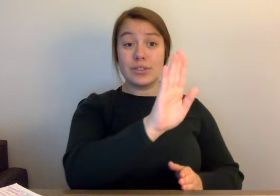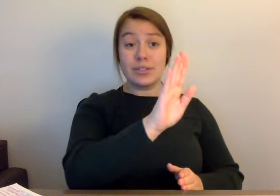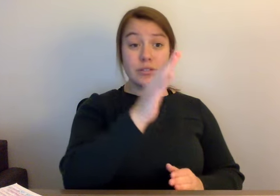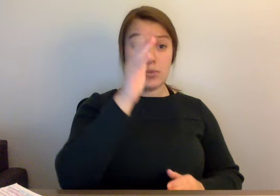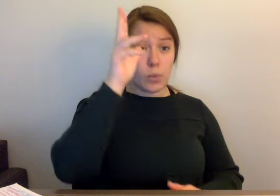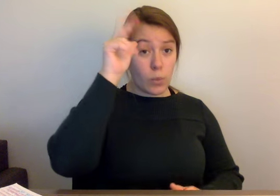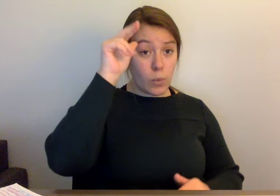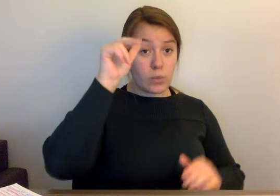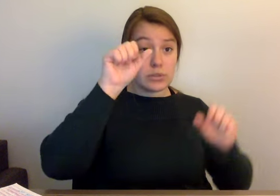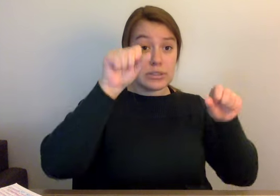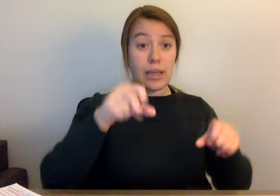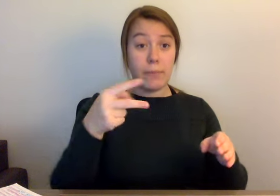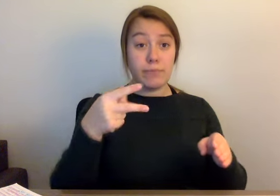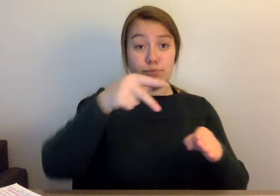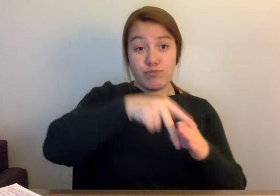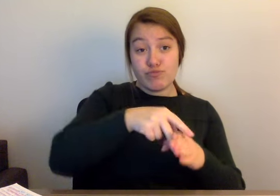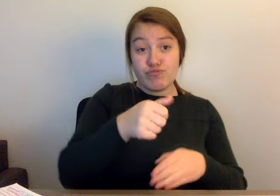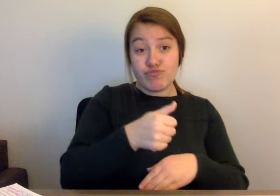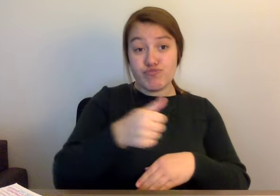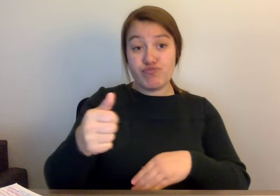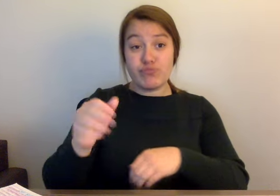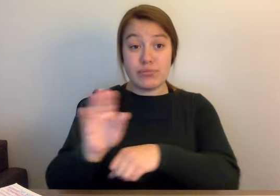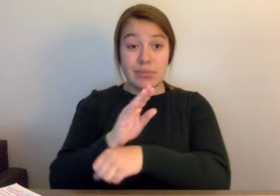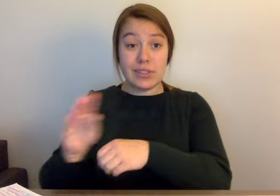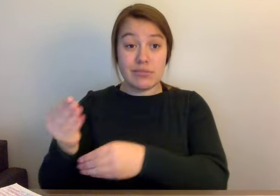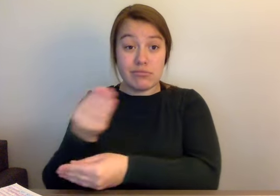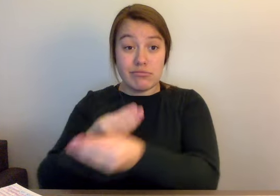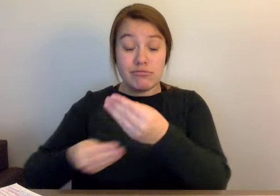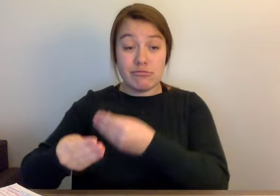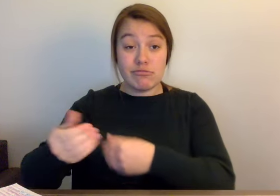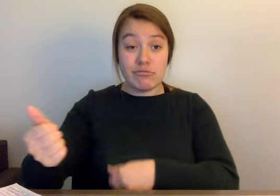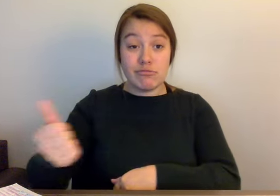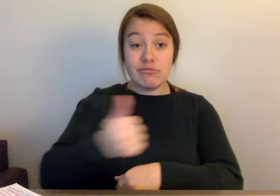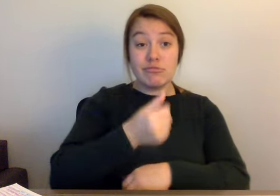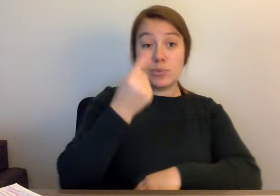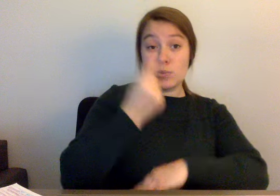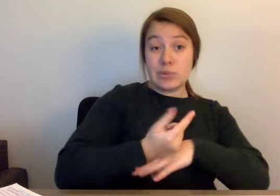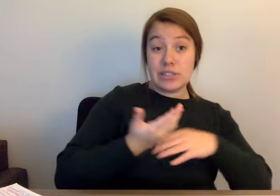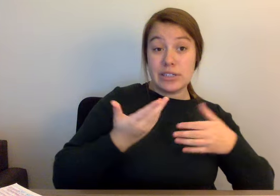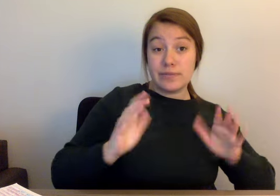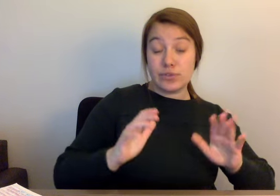one day to transact business. Counties were often created to honor a military